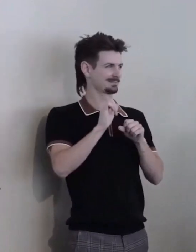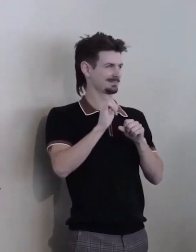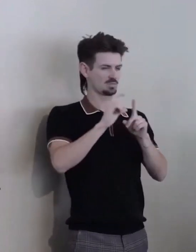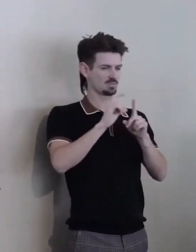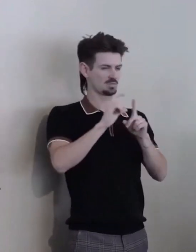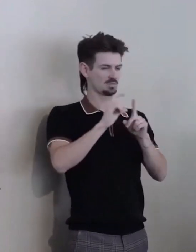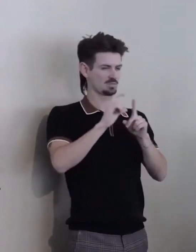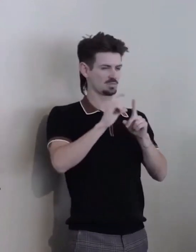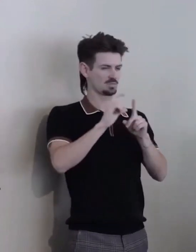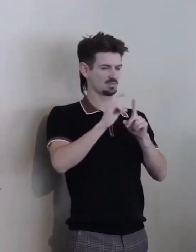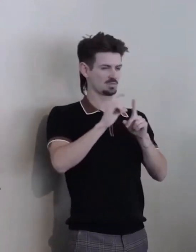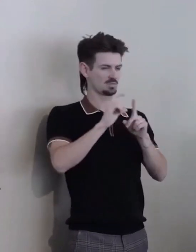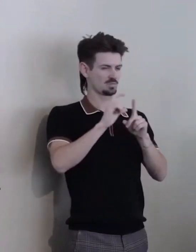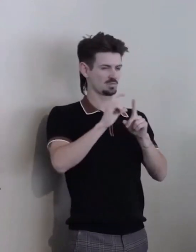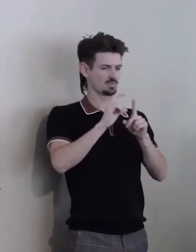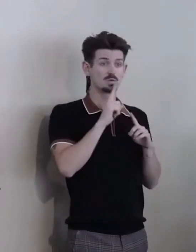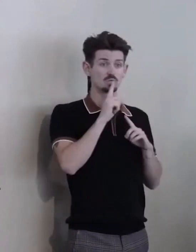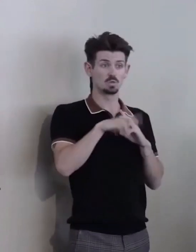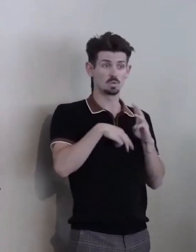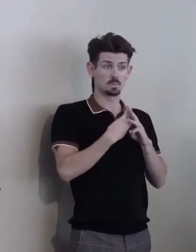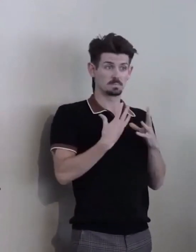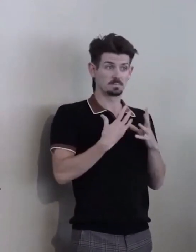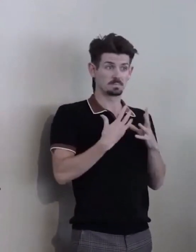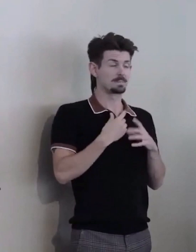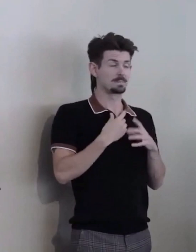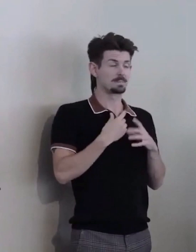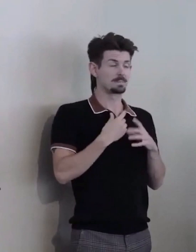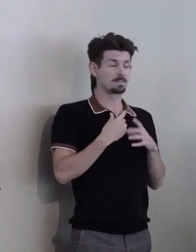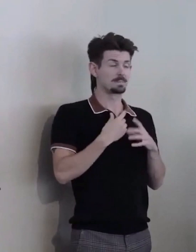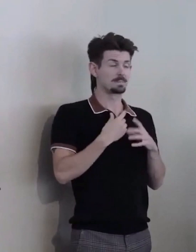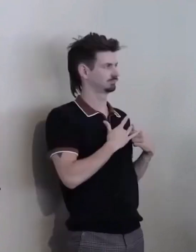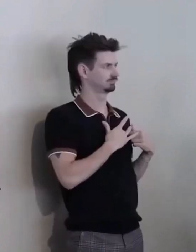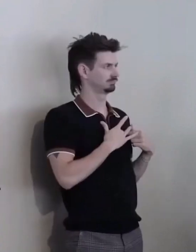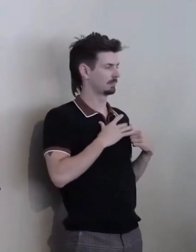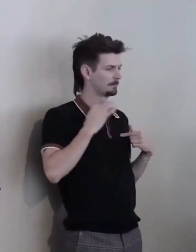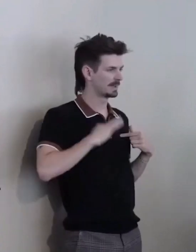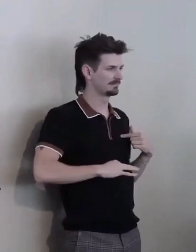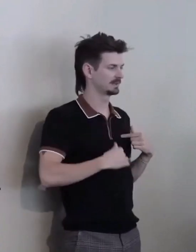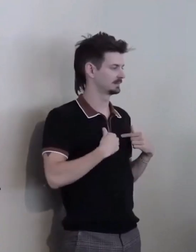Ahmm... I've benefited personally so much... Ahh... From that insight,